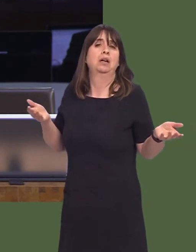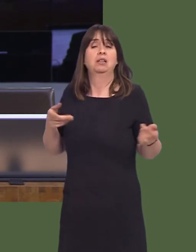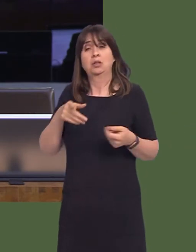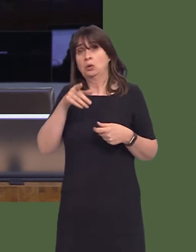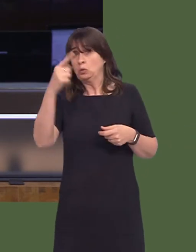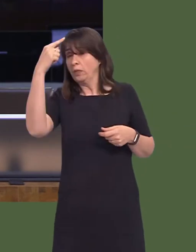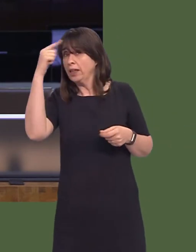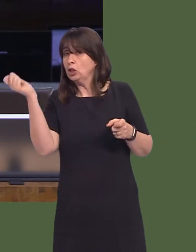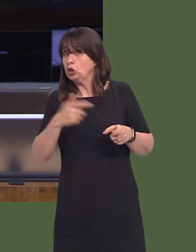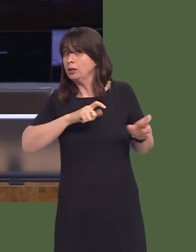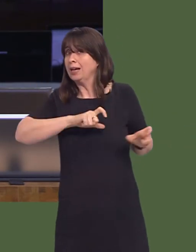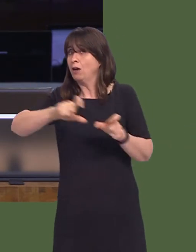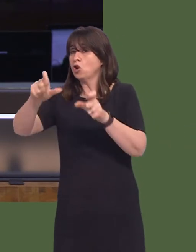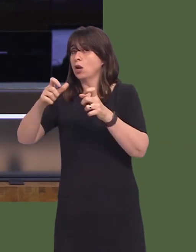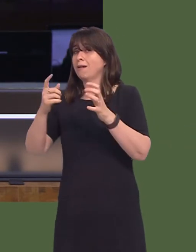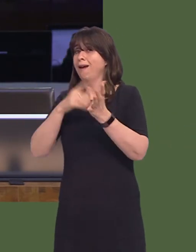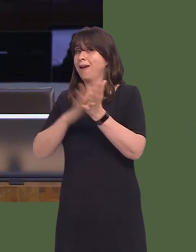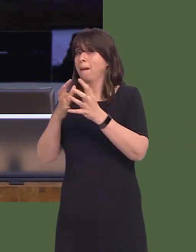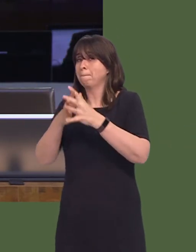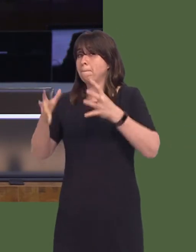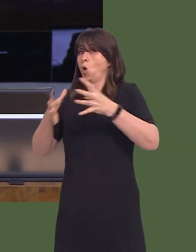should proceed with this exercise without carrying the public with us?